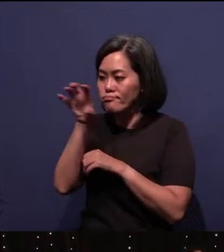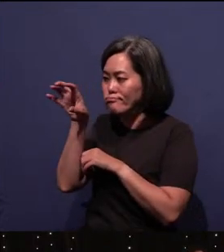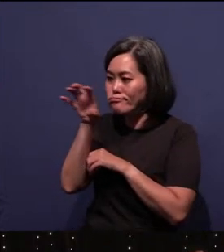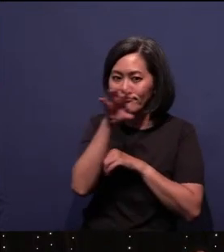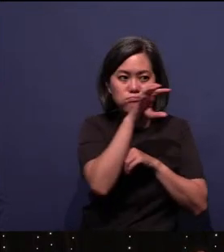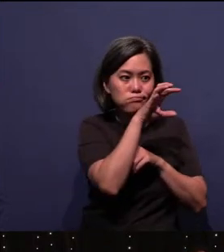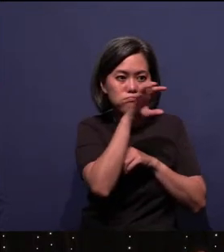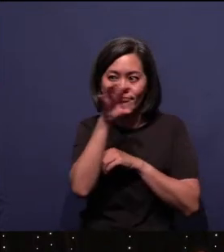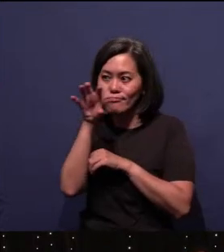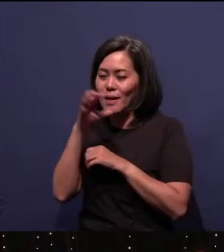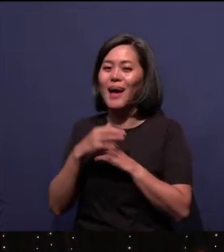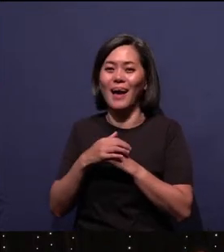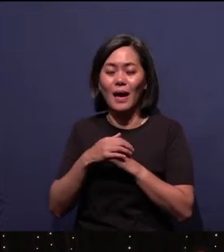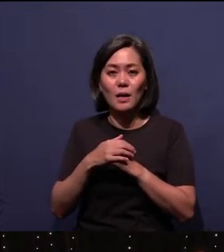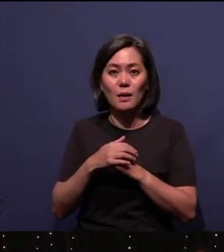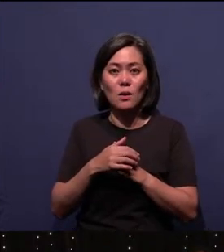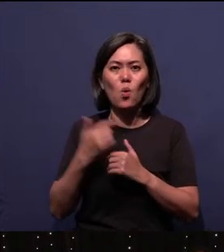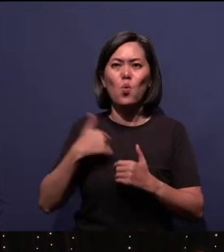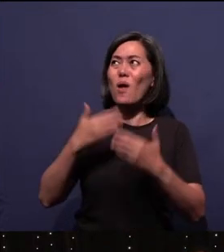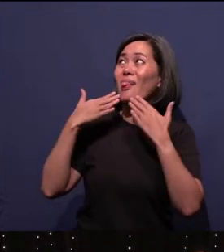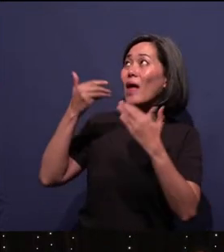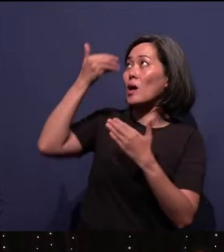And we thank God for such devices.